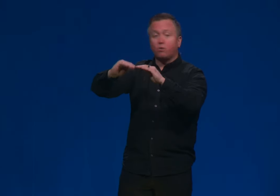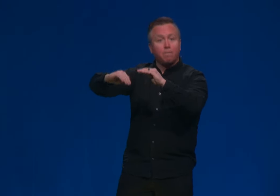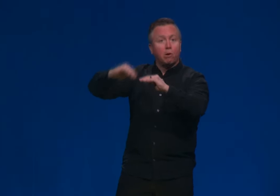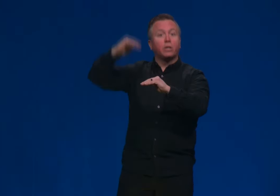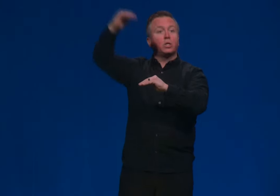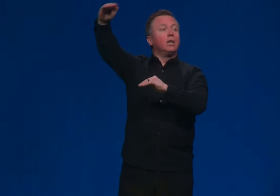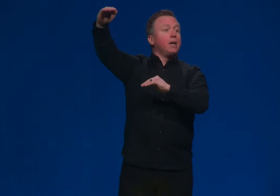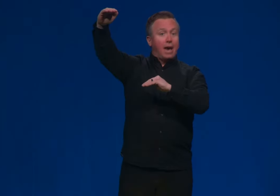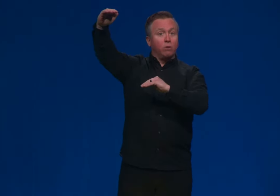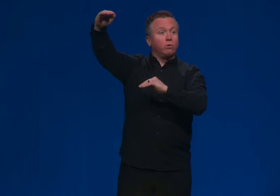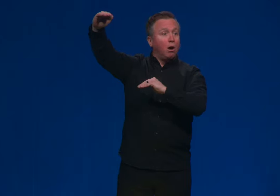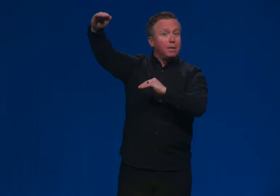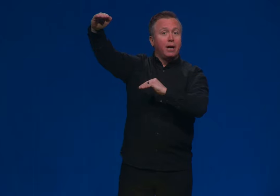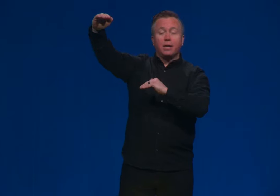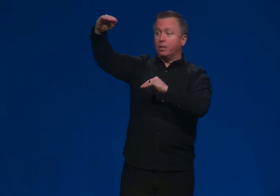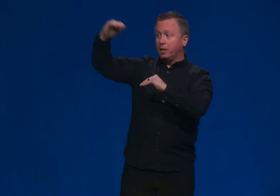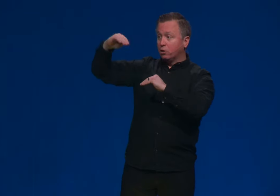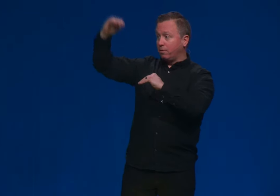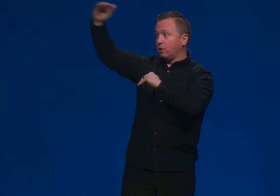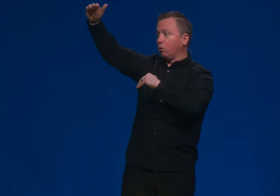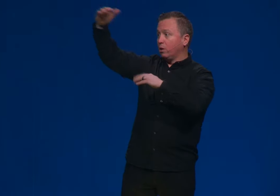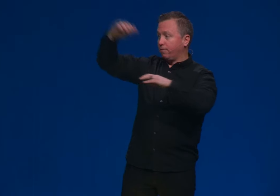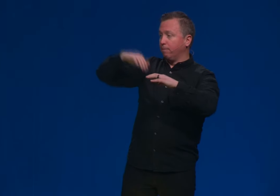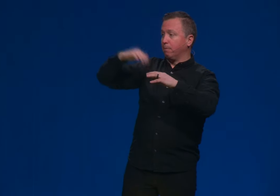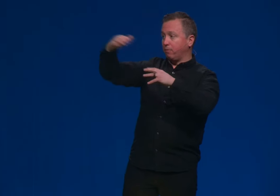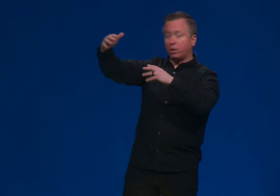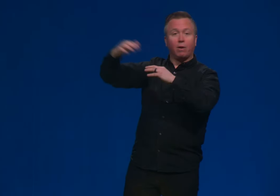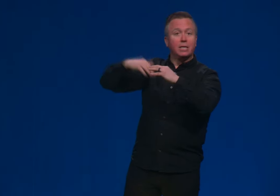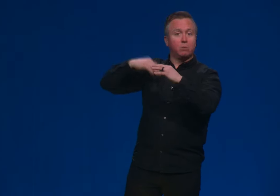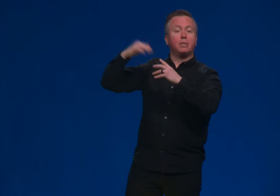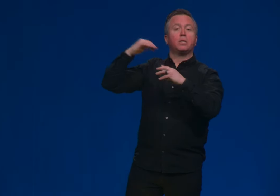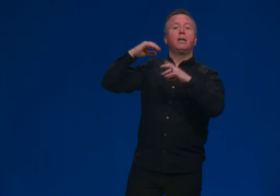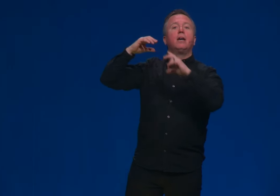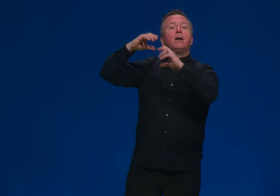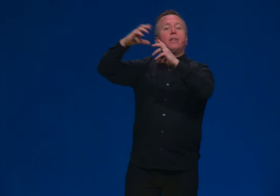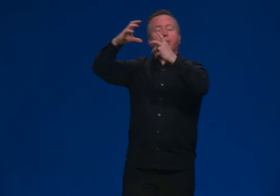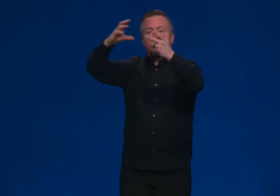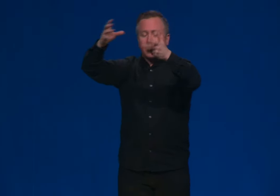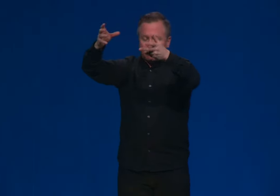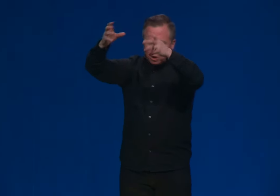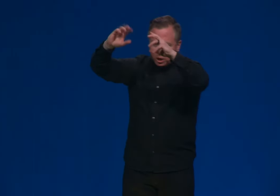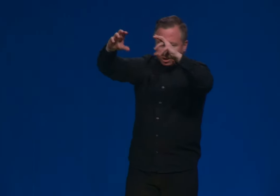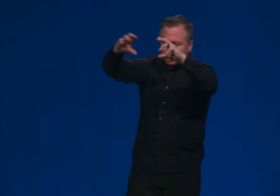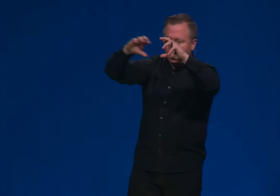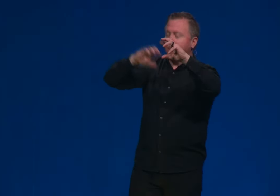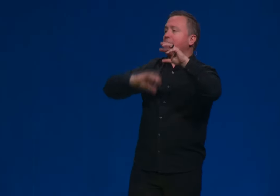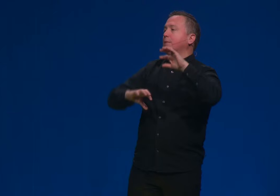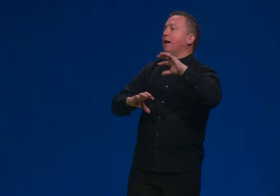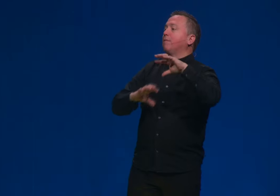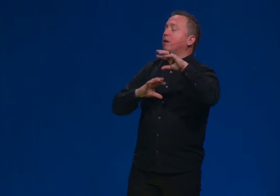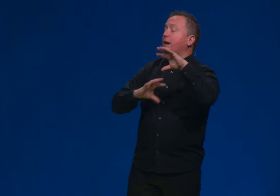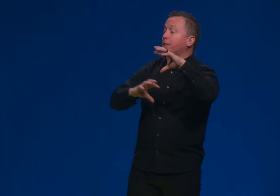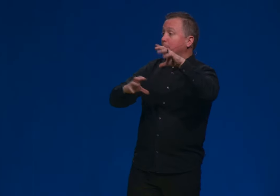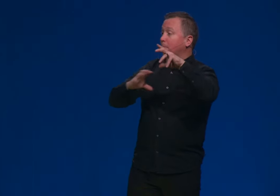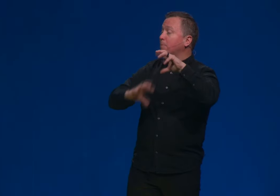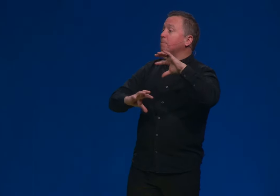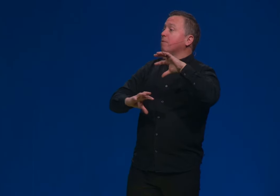That's what marks Anno Domini, the years of our Lord from before Christ B.C. Then you take up the genealogies and add them out, Add them up, Then you take up the genealogies and add them out, add them up,